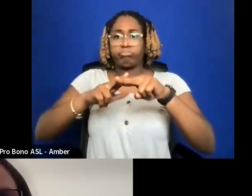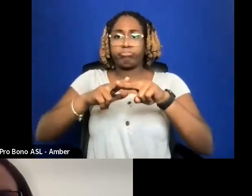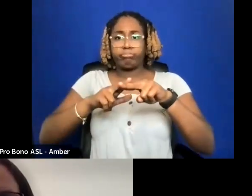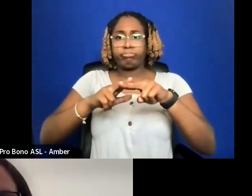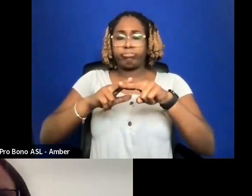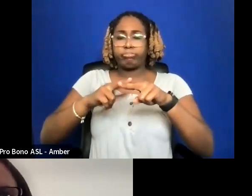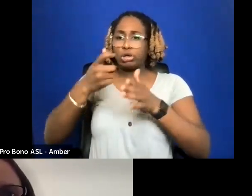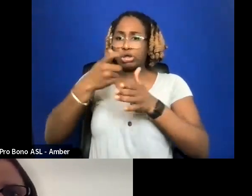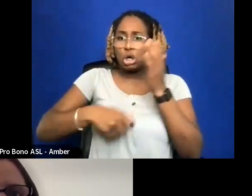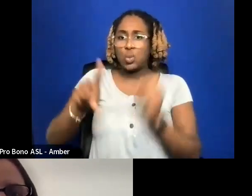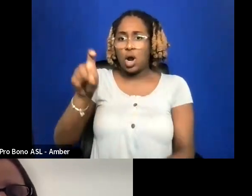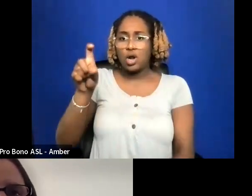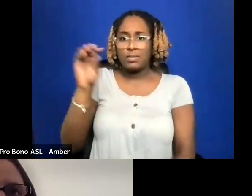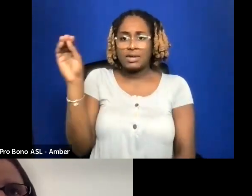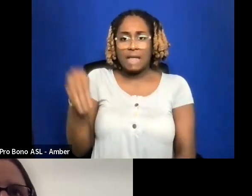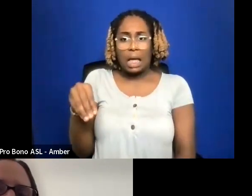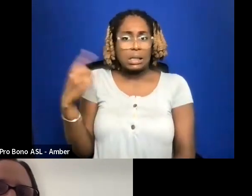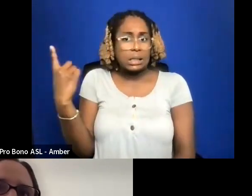BASICALLY ALL THE STREAMING STUFF HAS CHANGED.